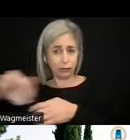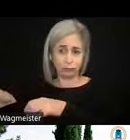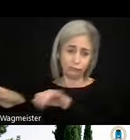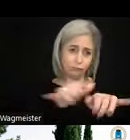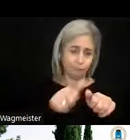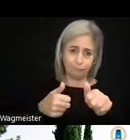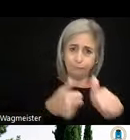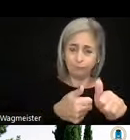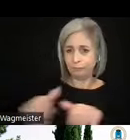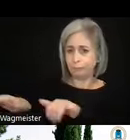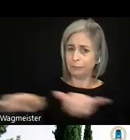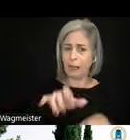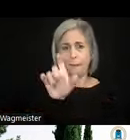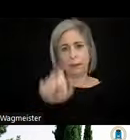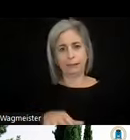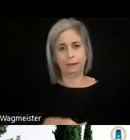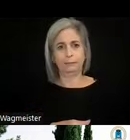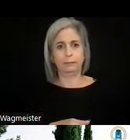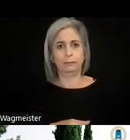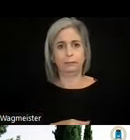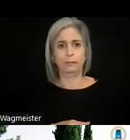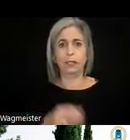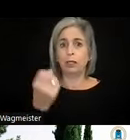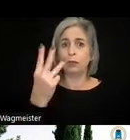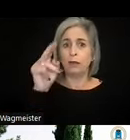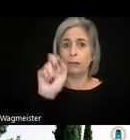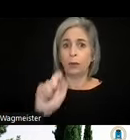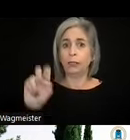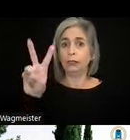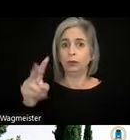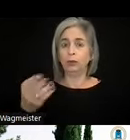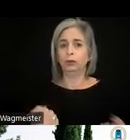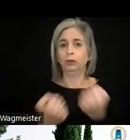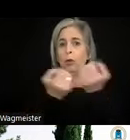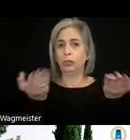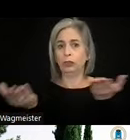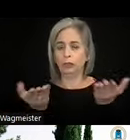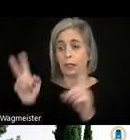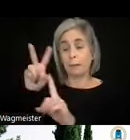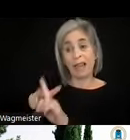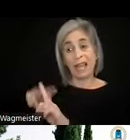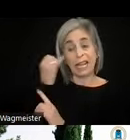A different question is 12.2 about support services. This only applies if there are